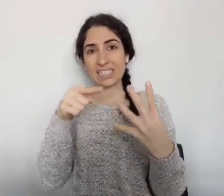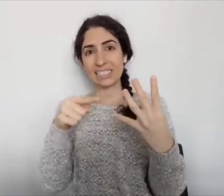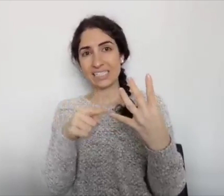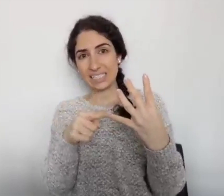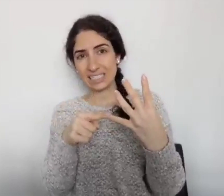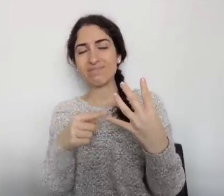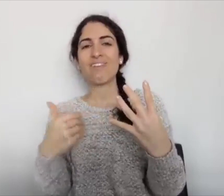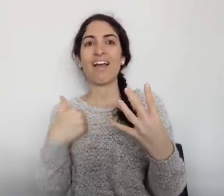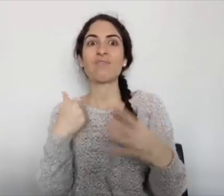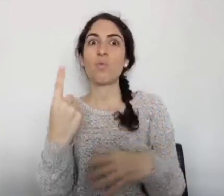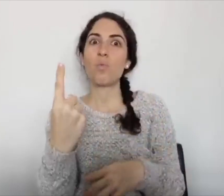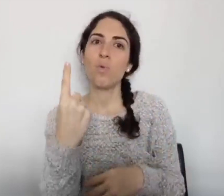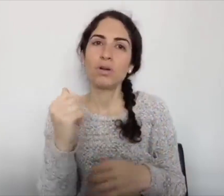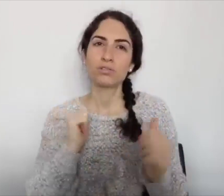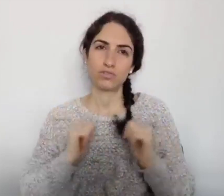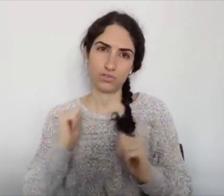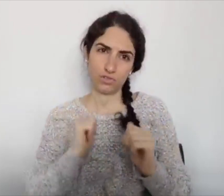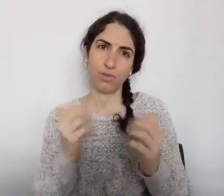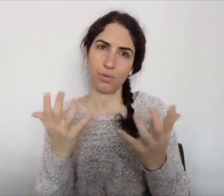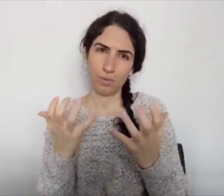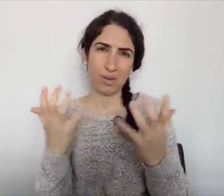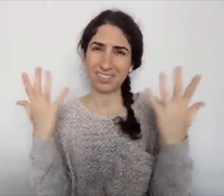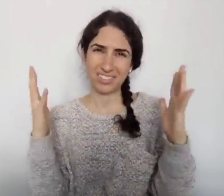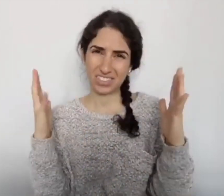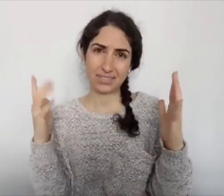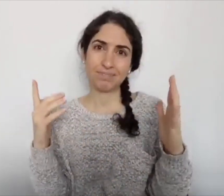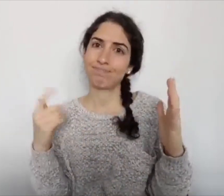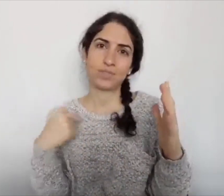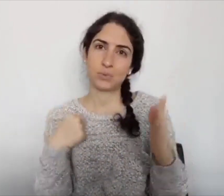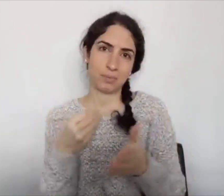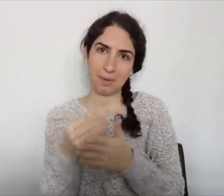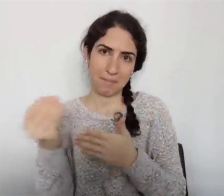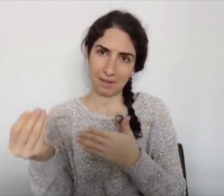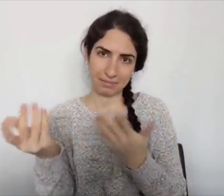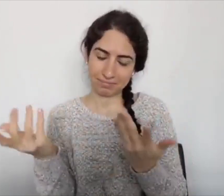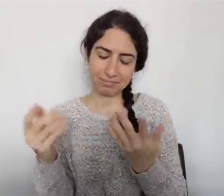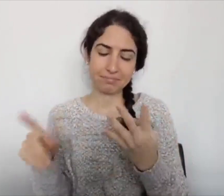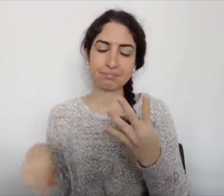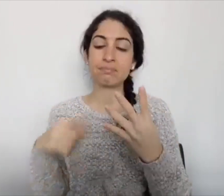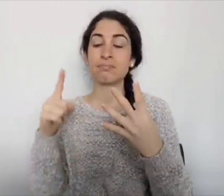Those two each have one show I want, and that's it. So I don't buy them.